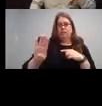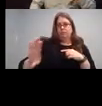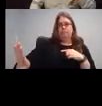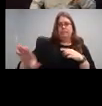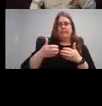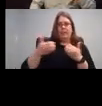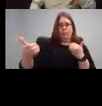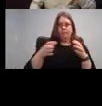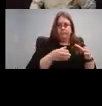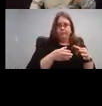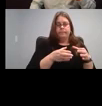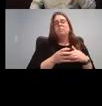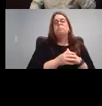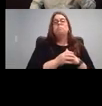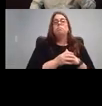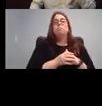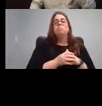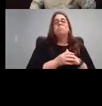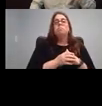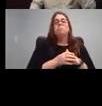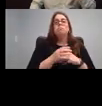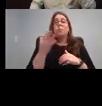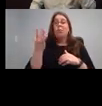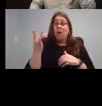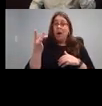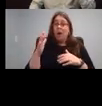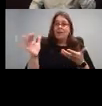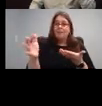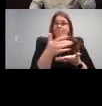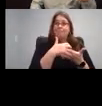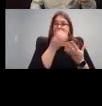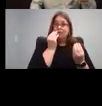a desire to